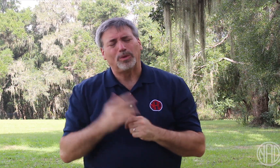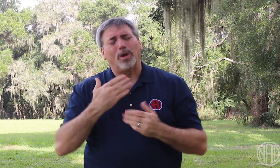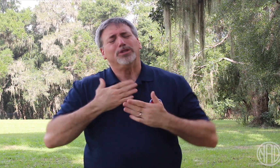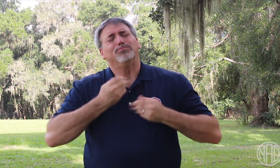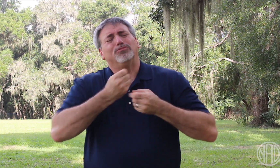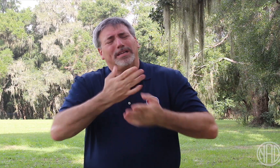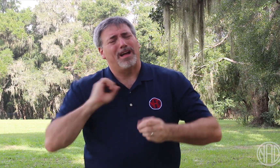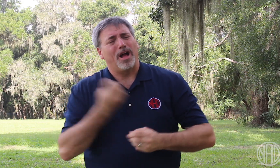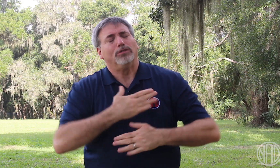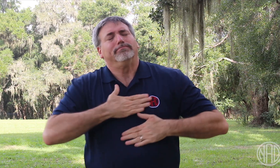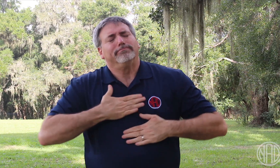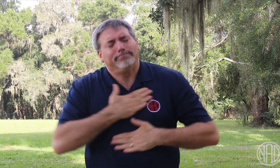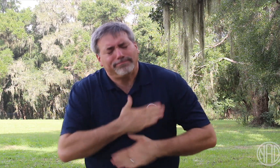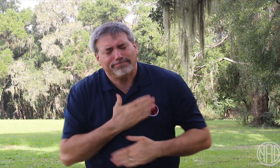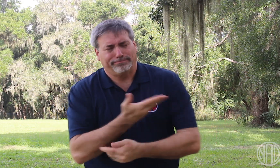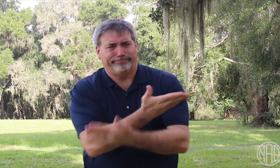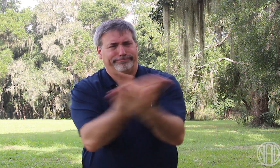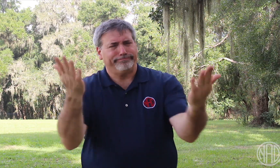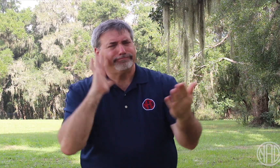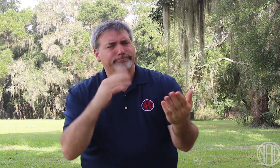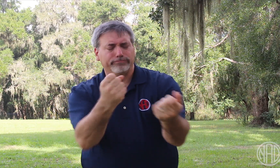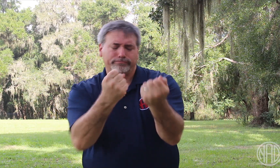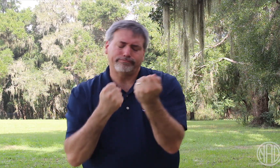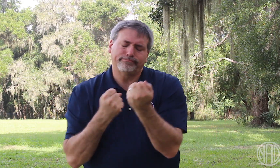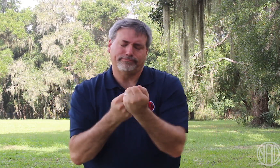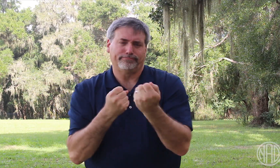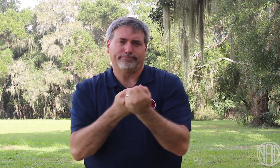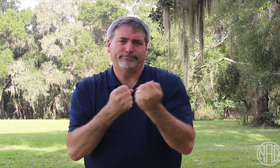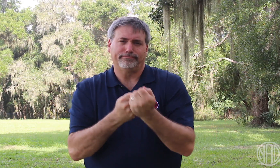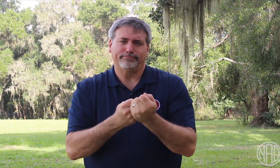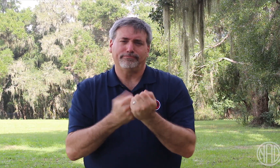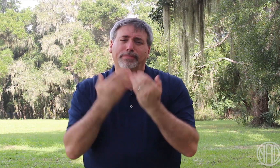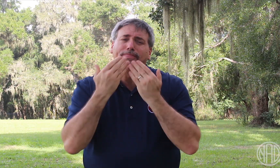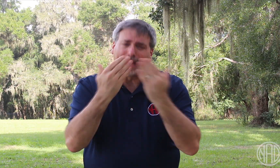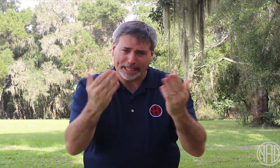We want to express our deepest gratitude for your support, thank you.